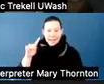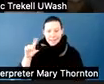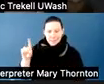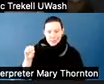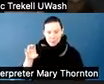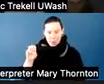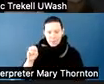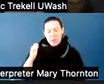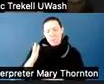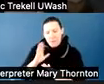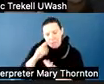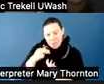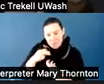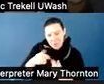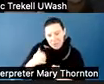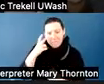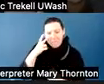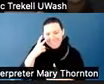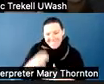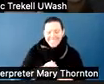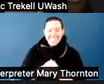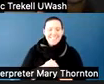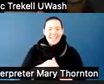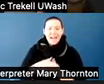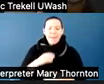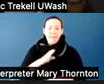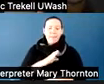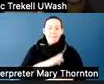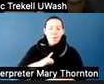I am a board certified behavior analyst, or BCBA.